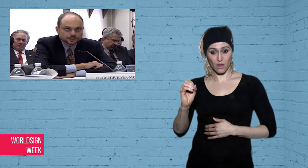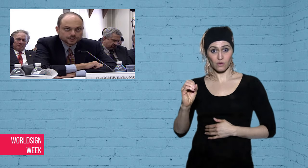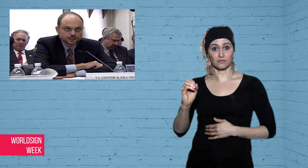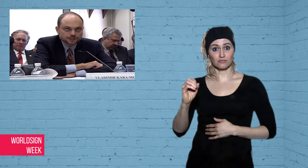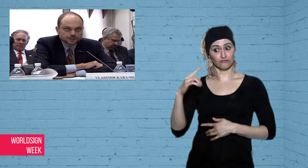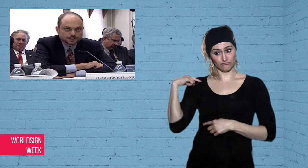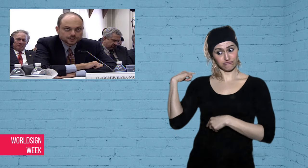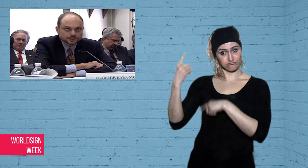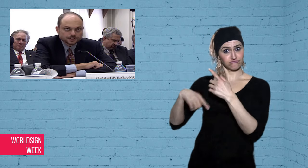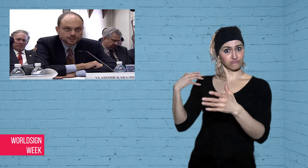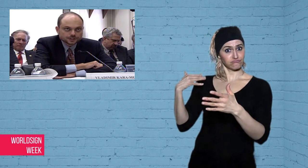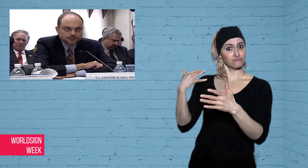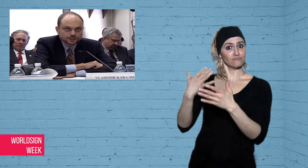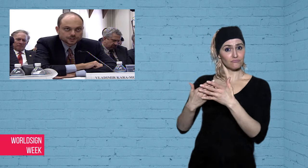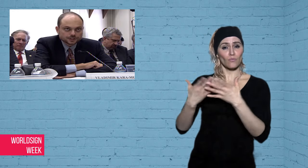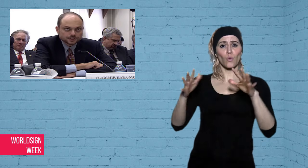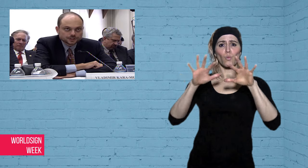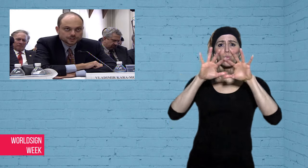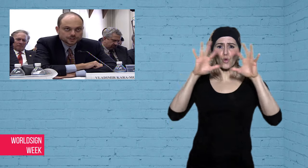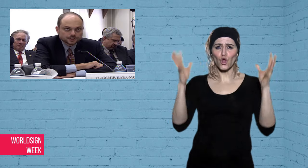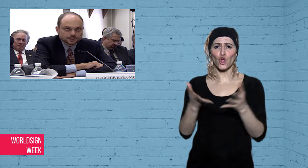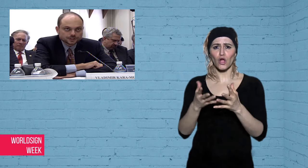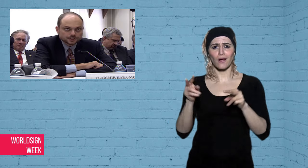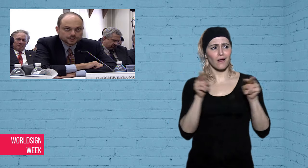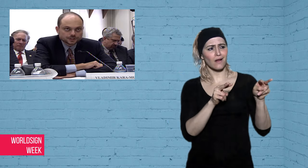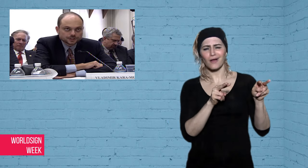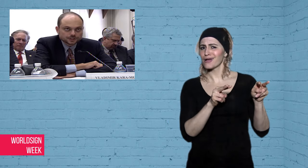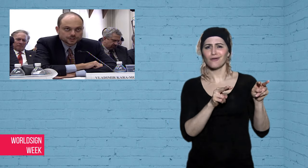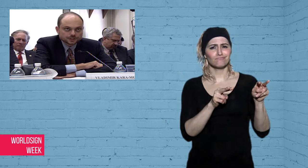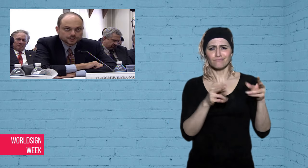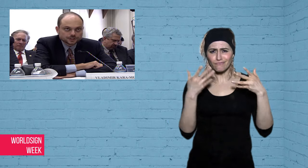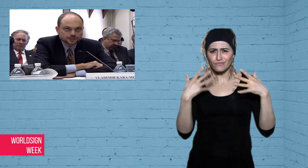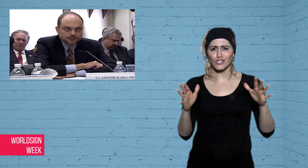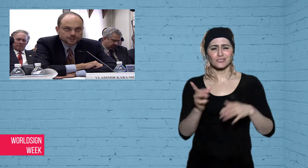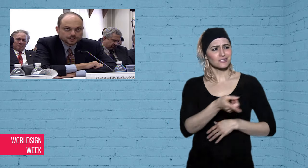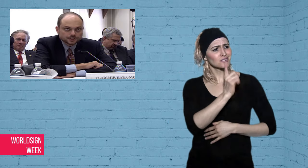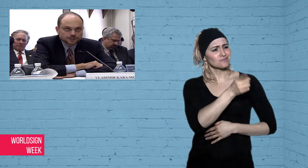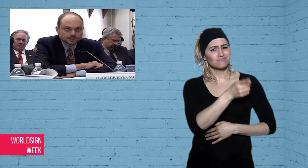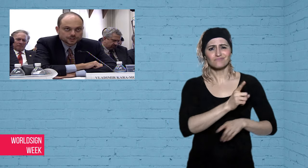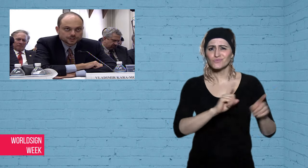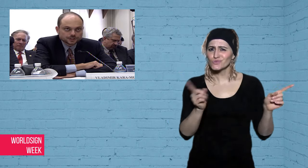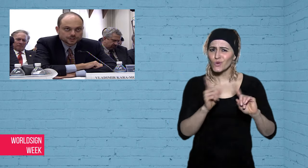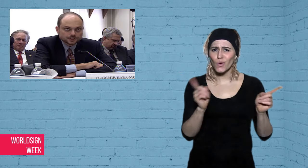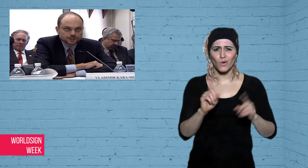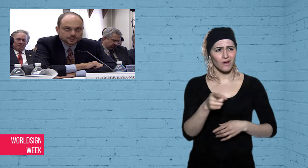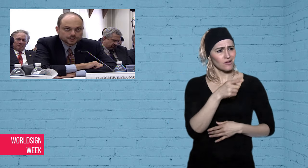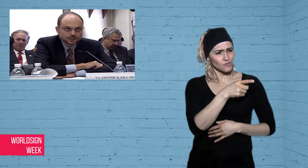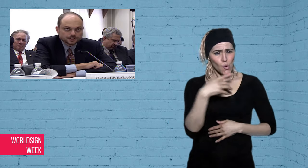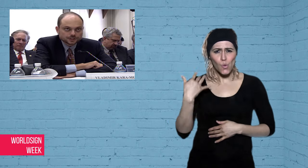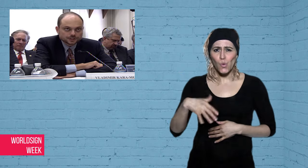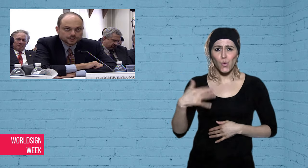his government’s authoritarian methods